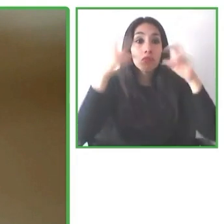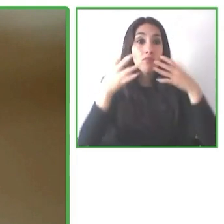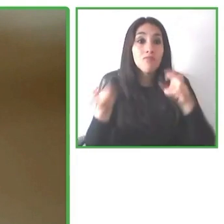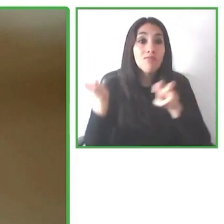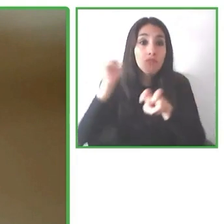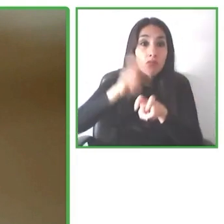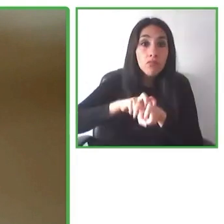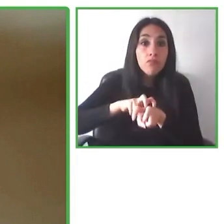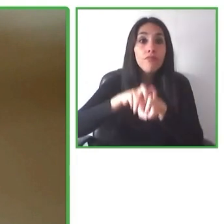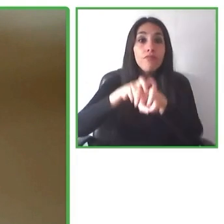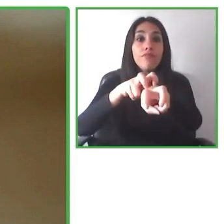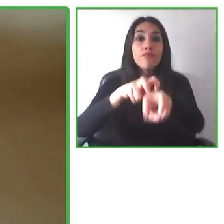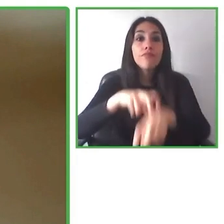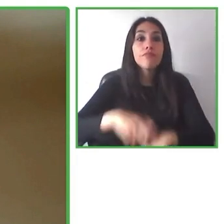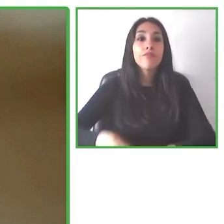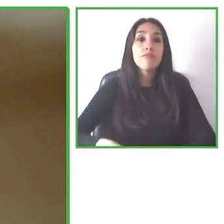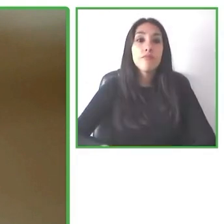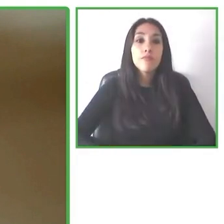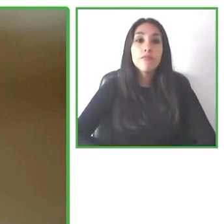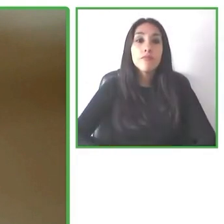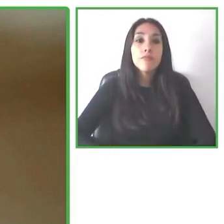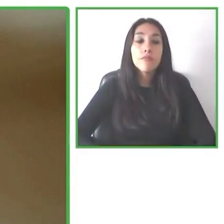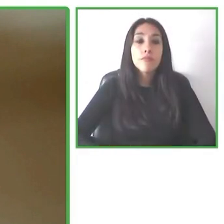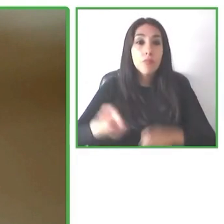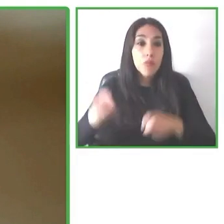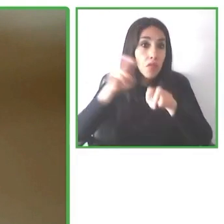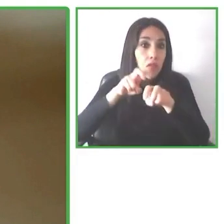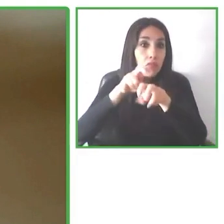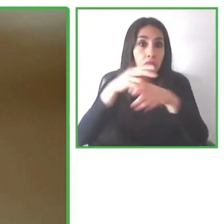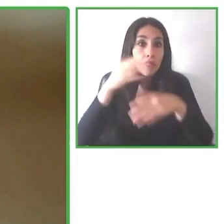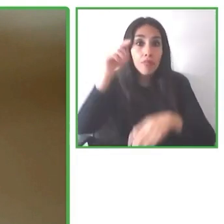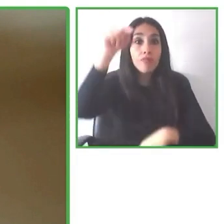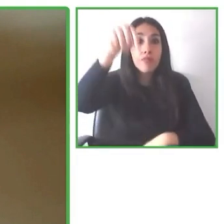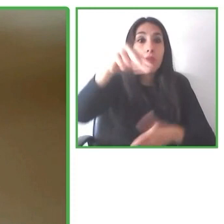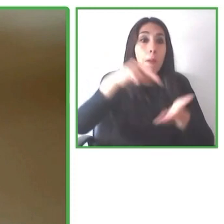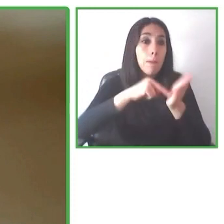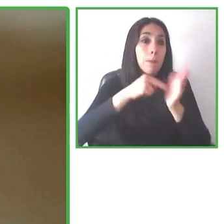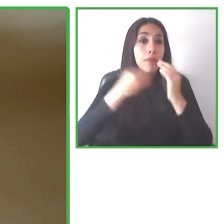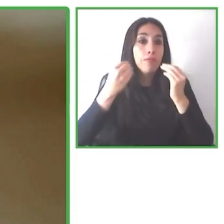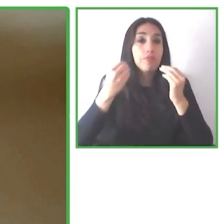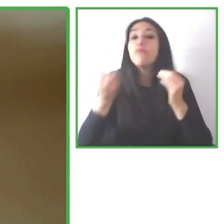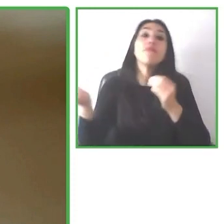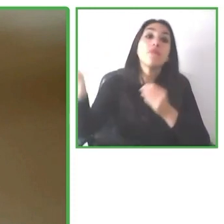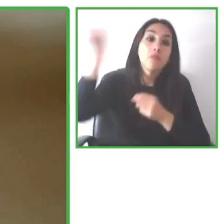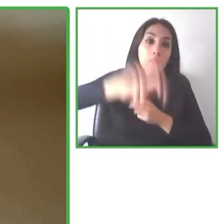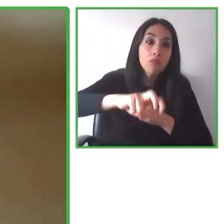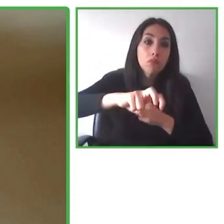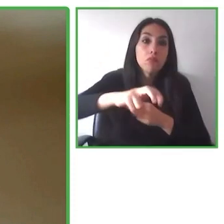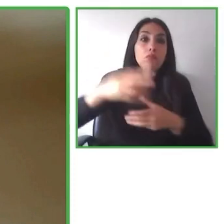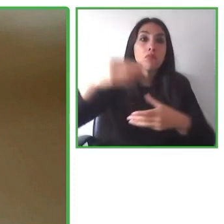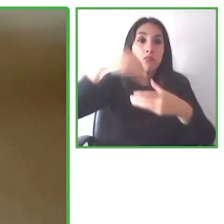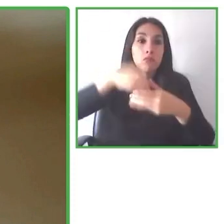we've seen changes, for example, in terms of the transport that is available at different destinations so that people are able